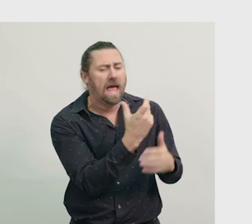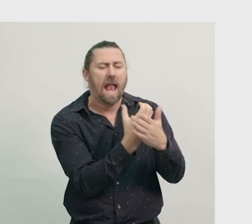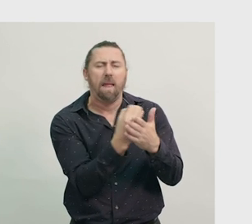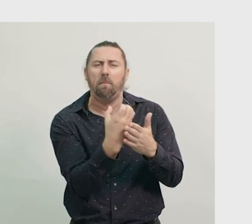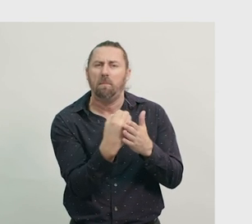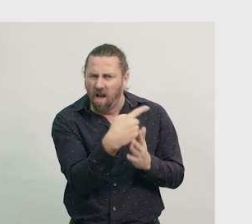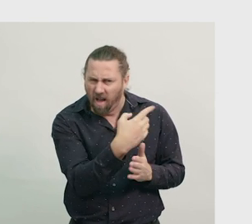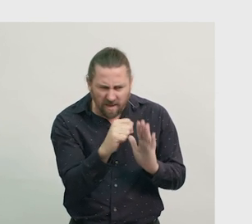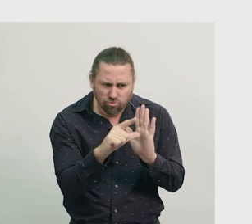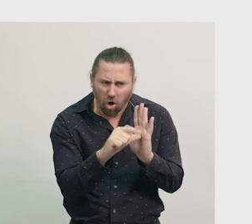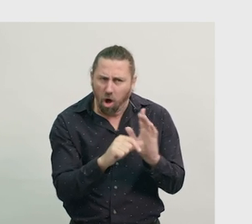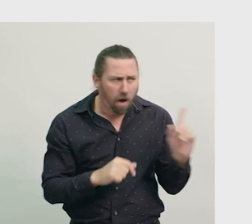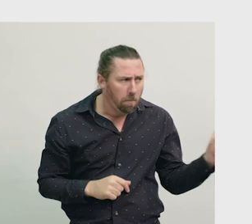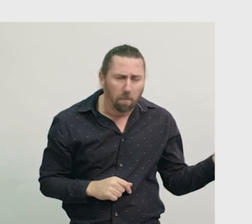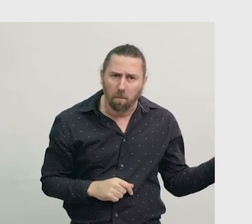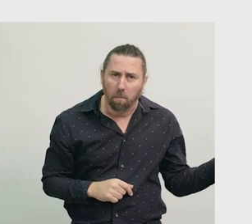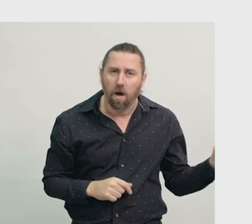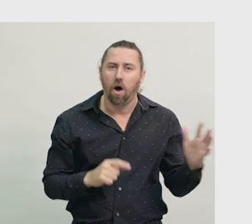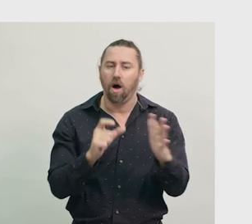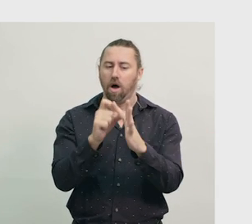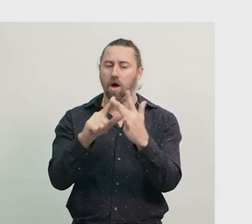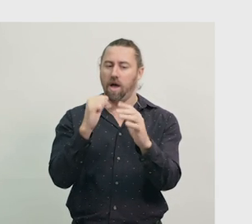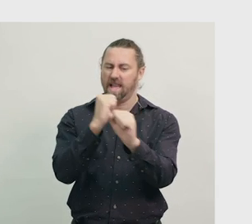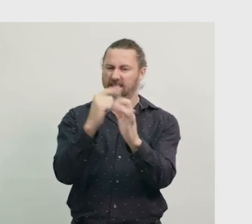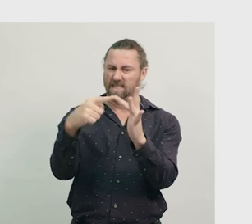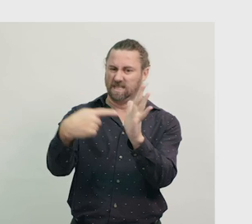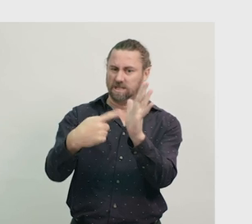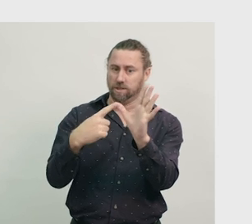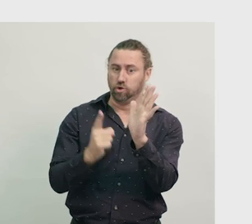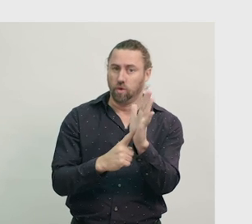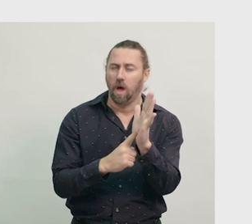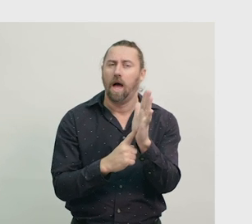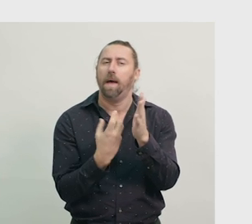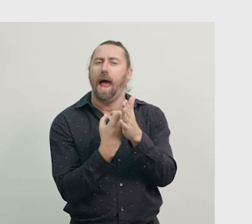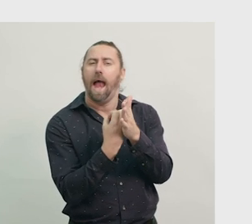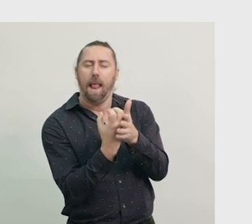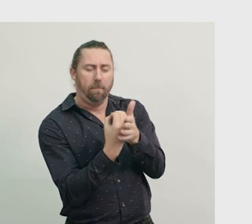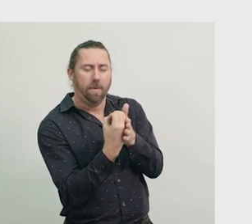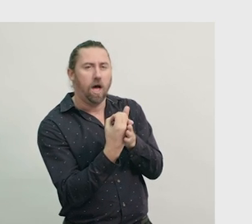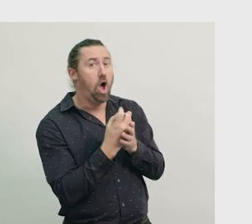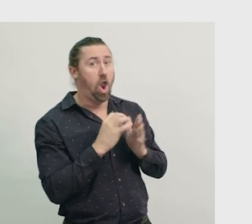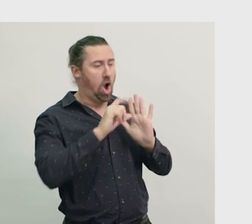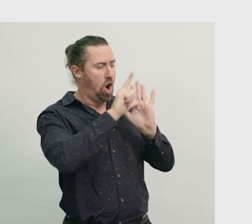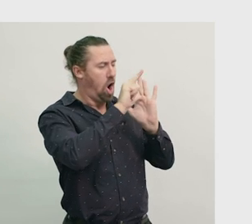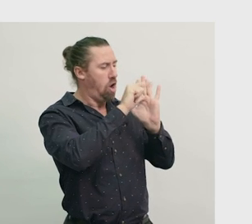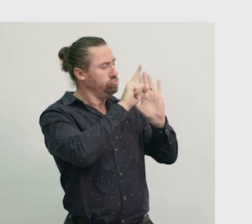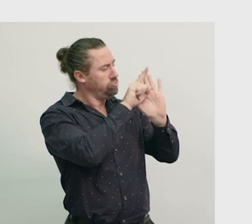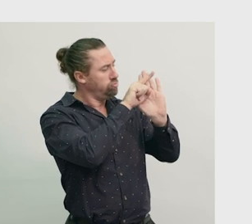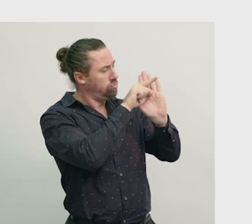that is telling the time. This is a digital clock. Digital clocks are different from analogue clocks.